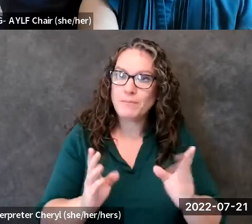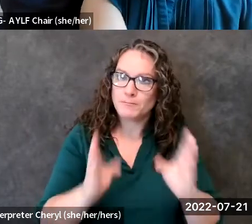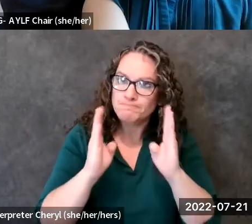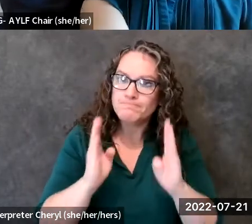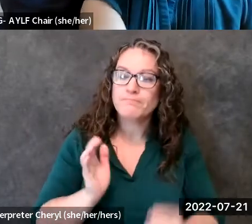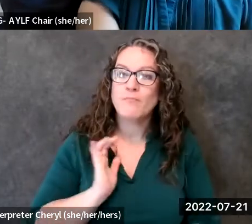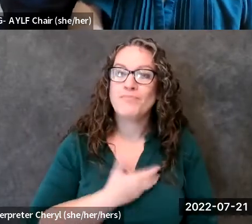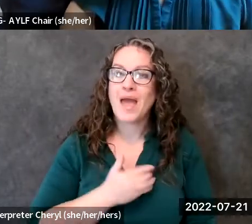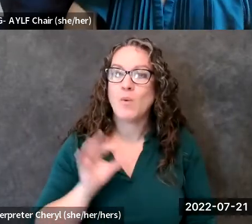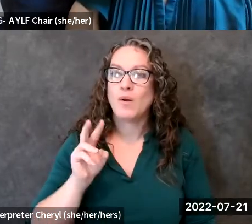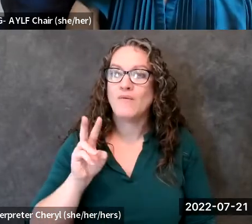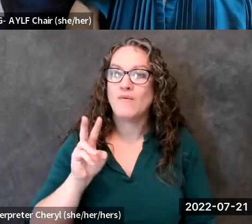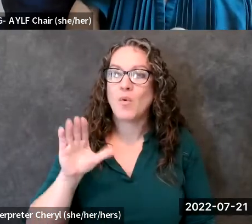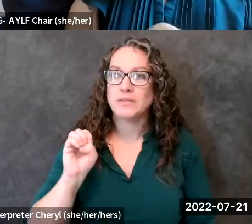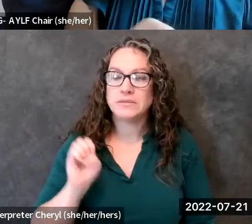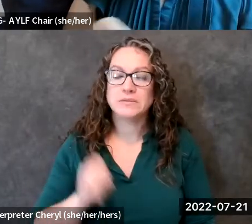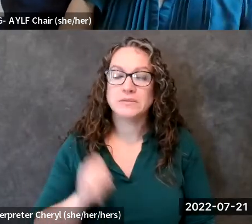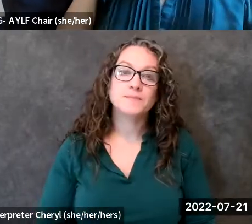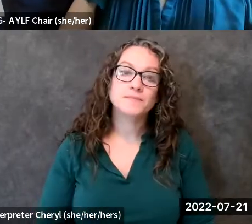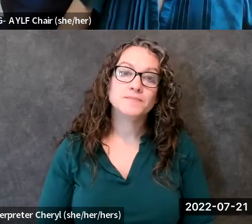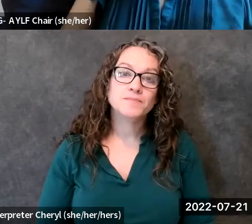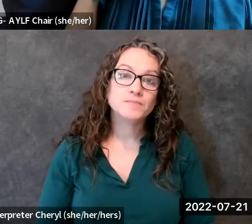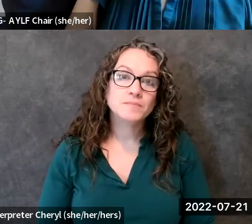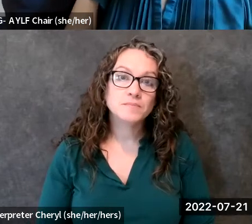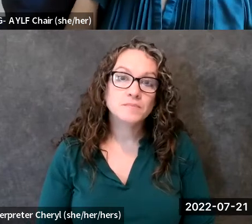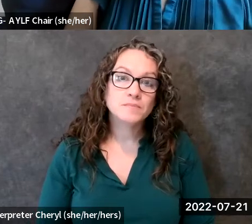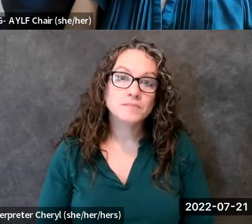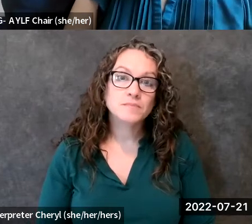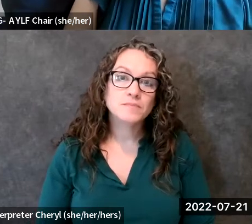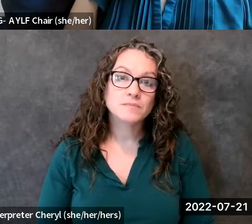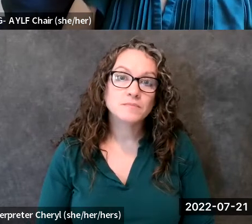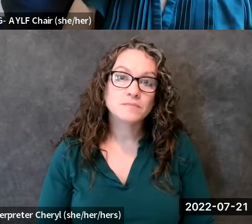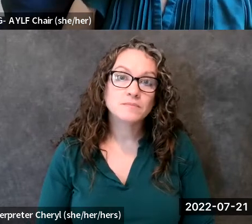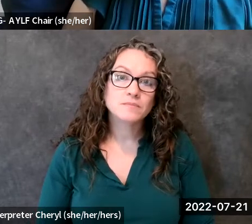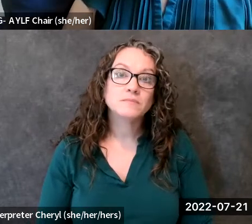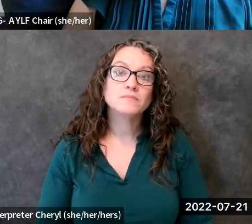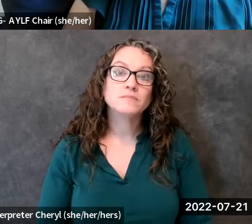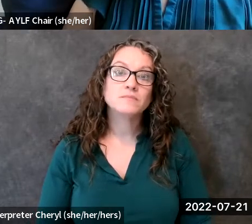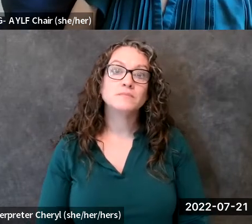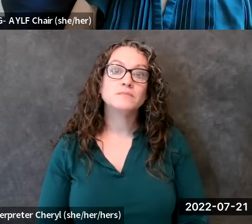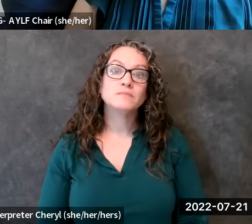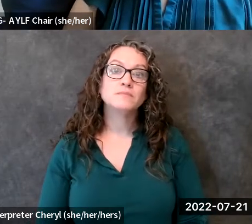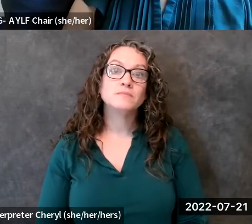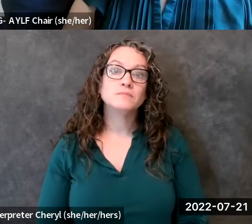i think that it it's it's very very very important um and i can't stress this enough